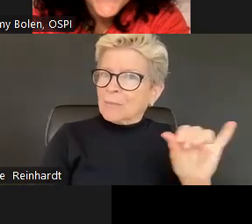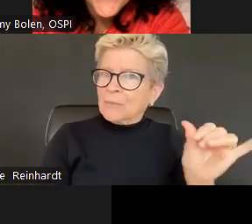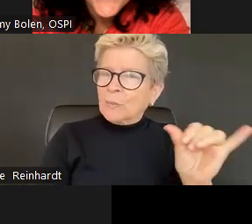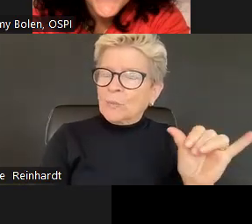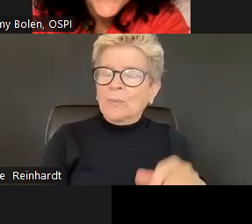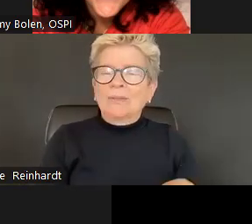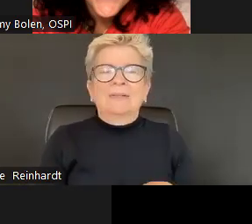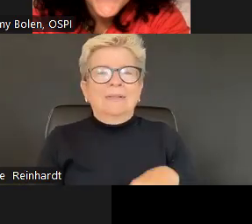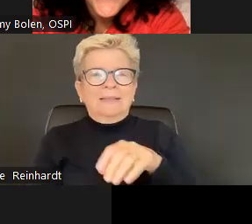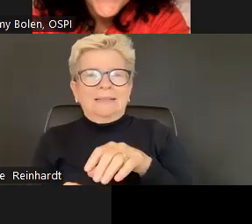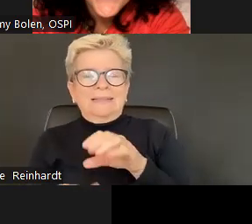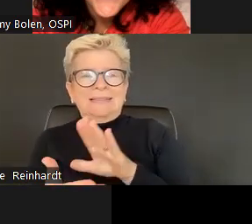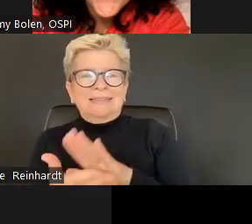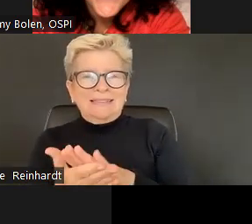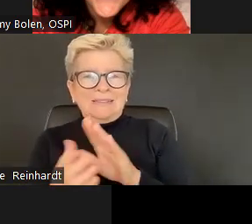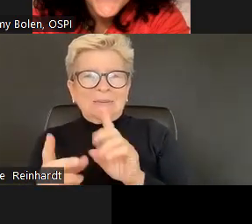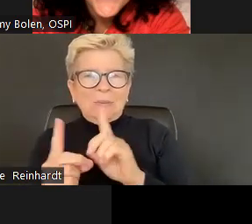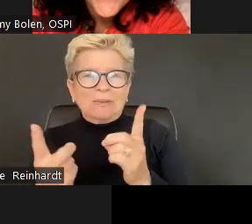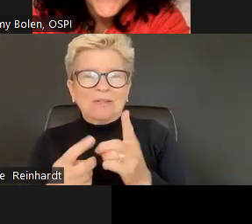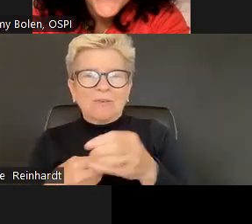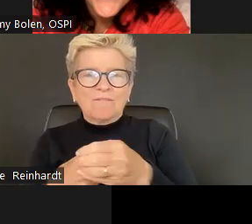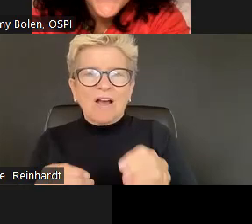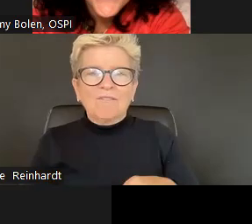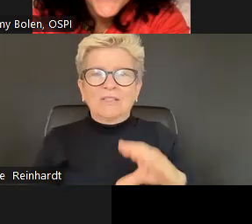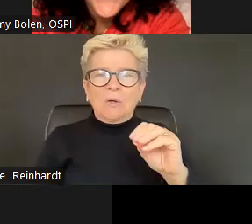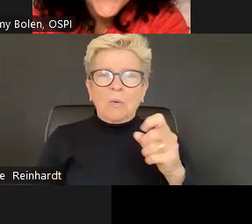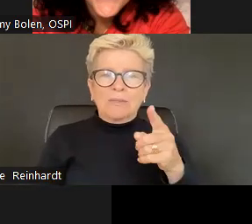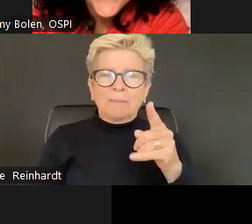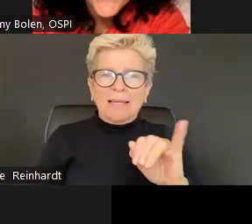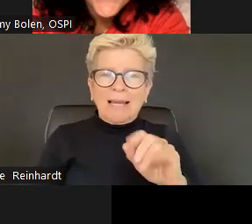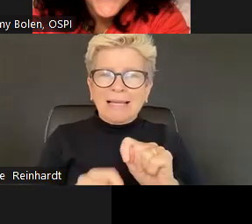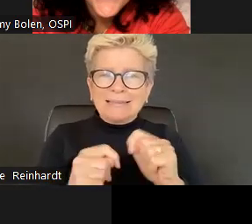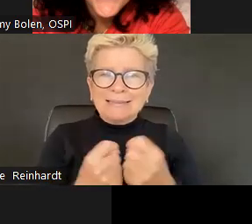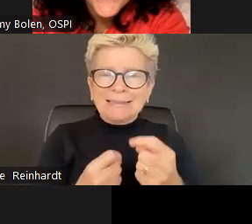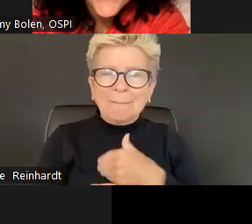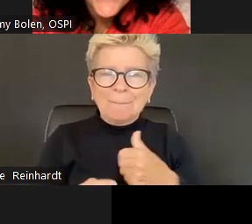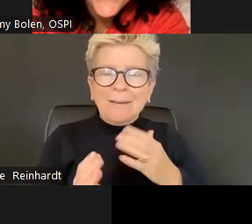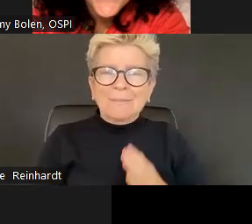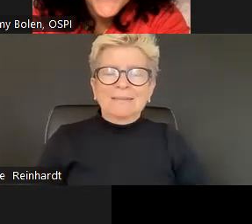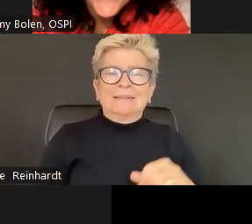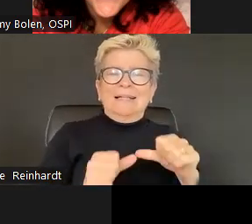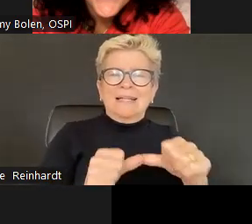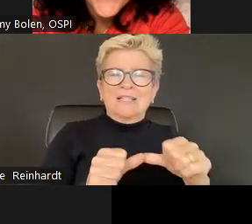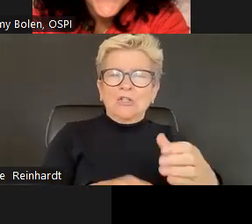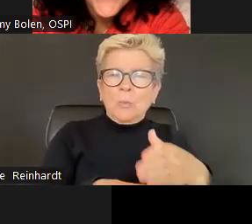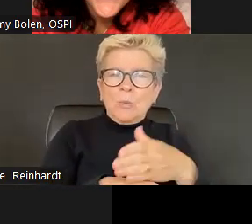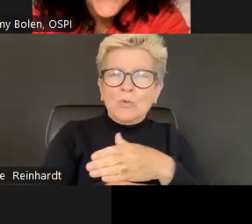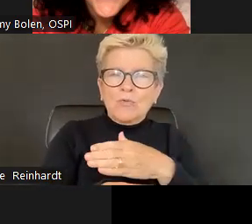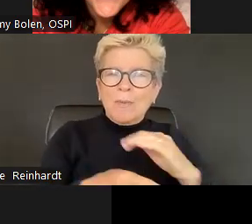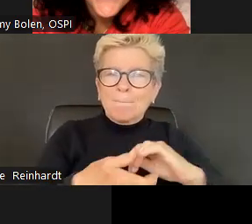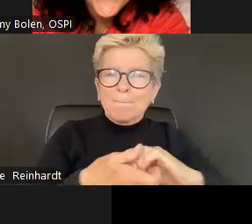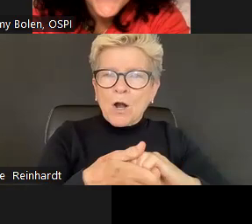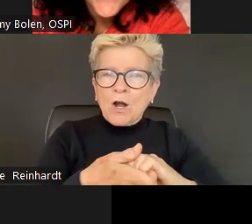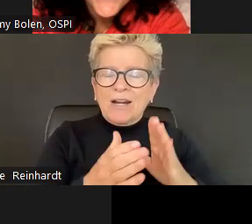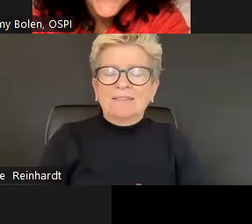Looks like we have an array of administrators, counselors, community liaisons, teachers, even some para educators.